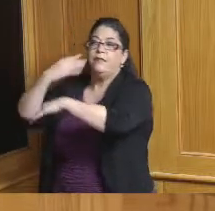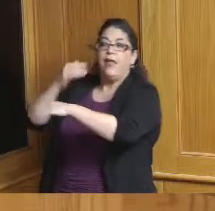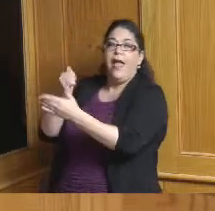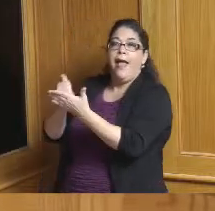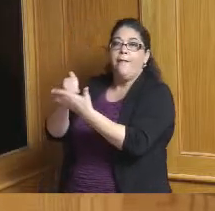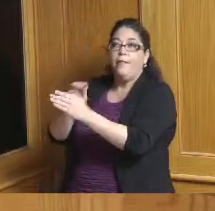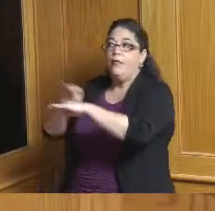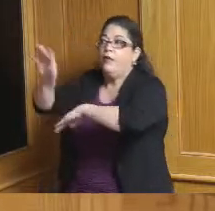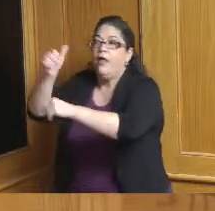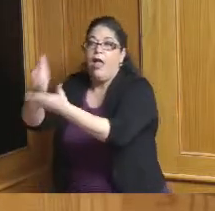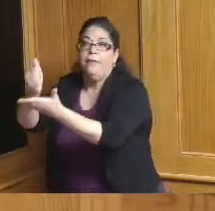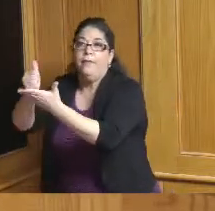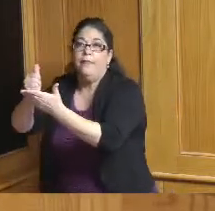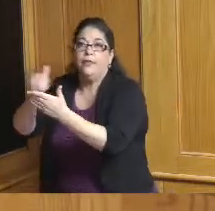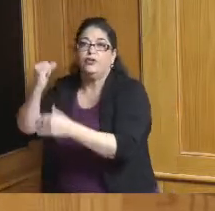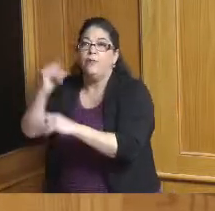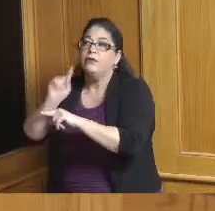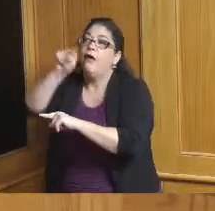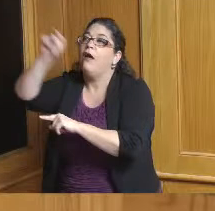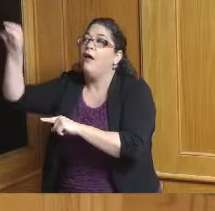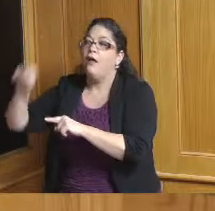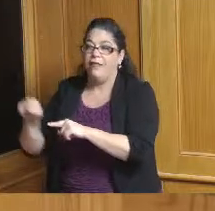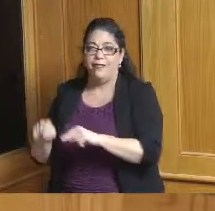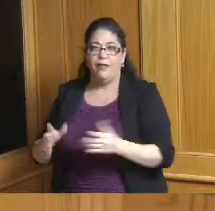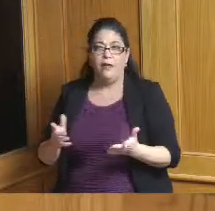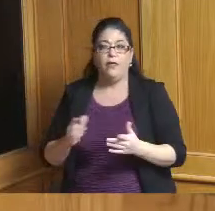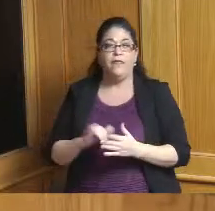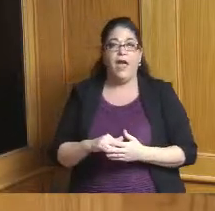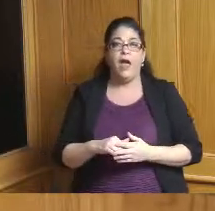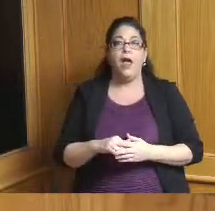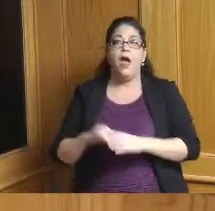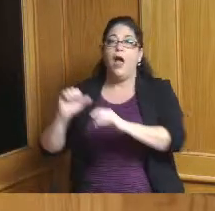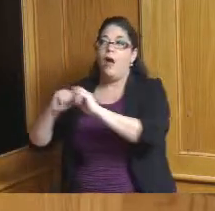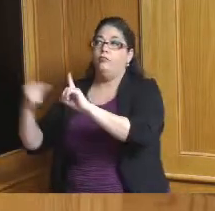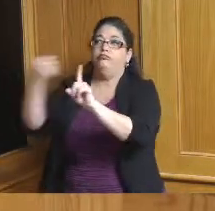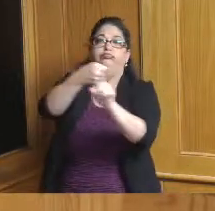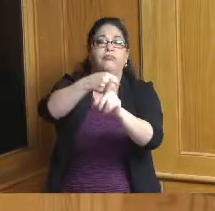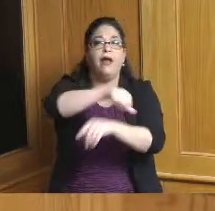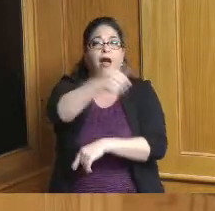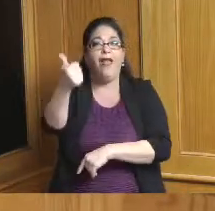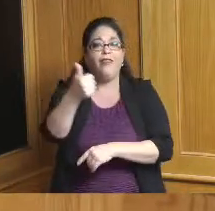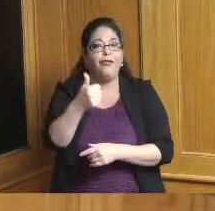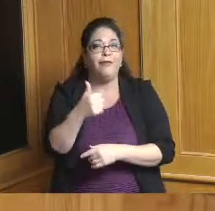you one project it sounds great well you have no idea if it's going to affect something somewhere